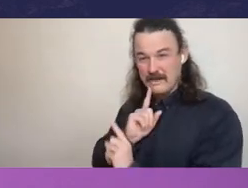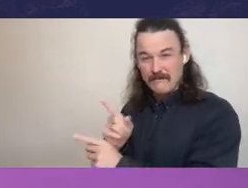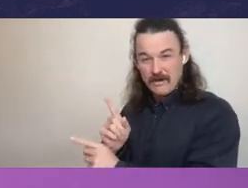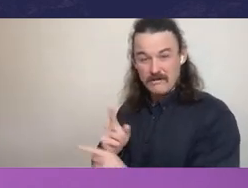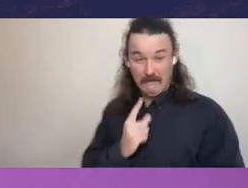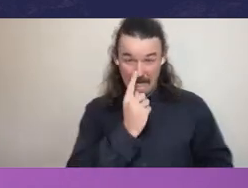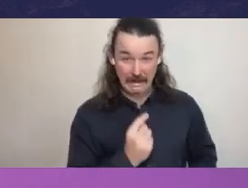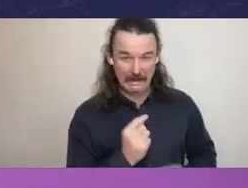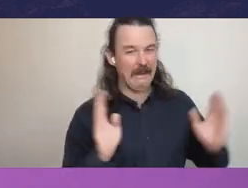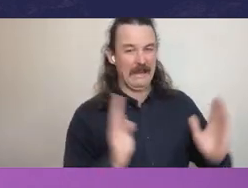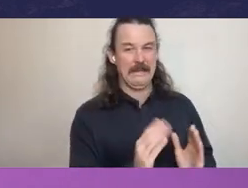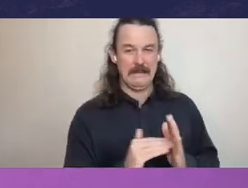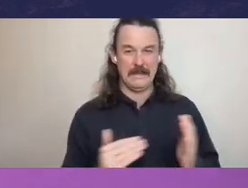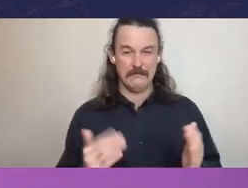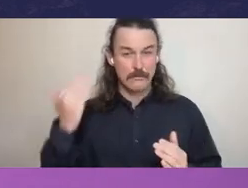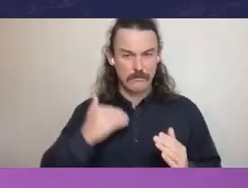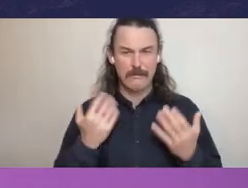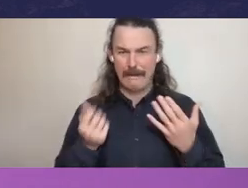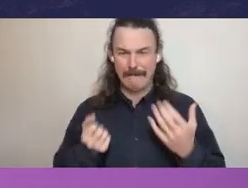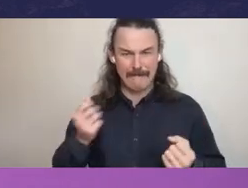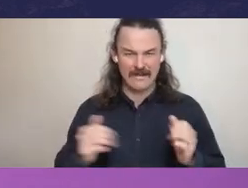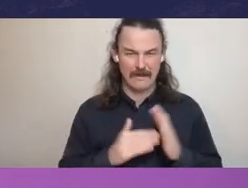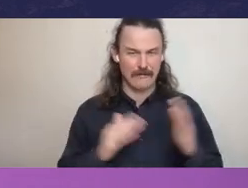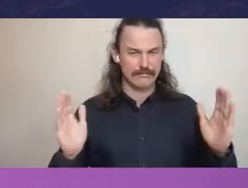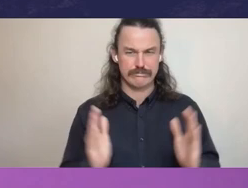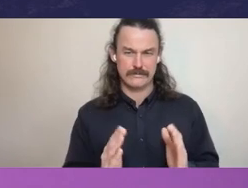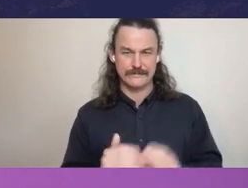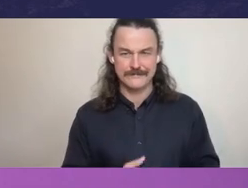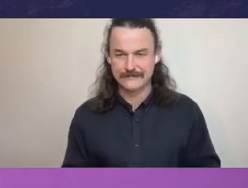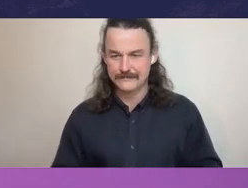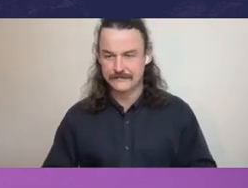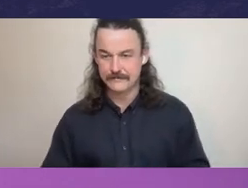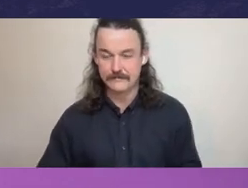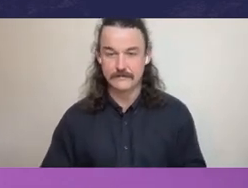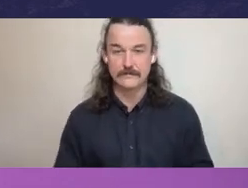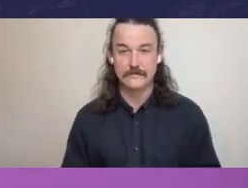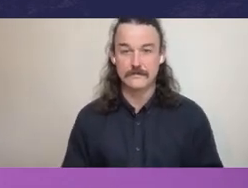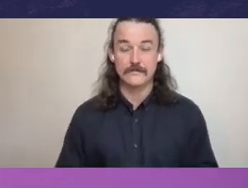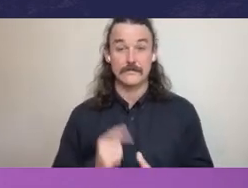is in the saga arising in relation to the former prime minister, in relation